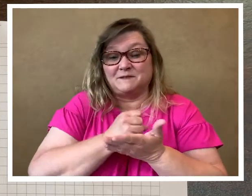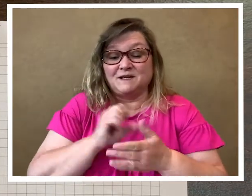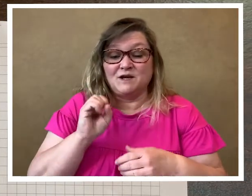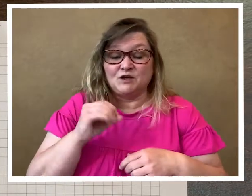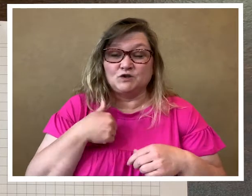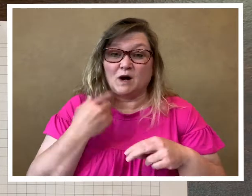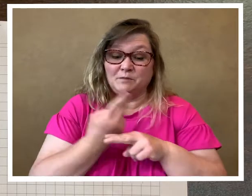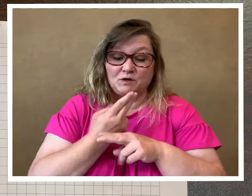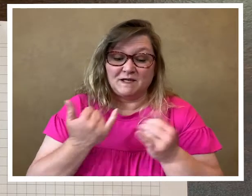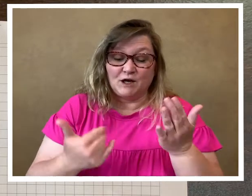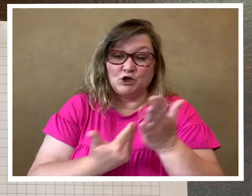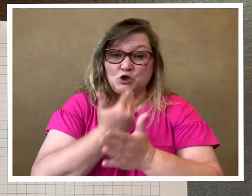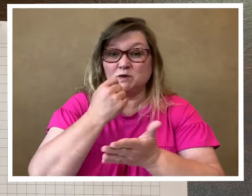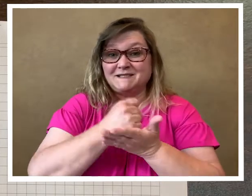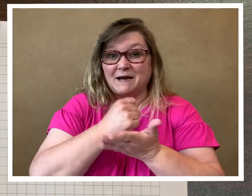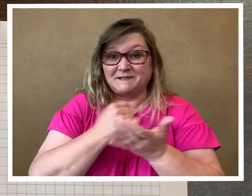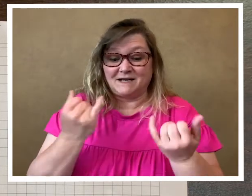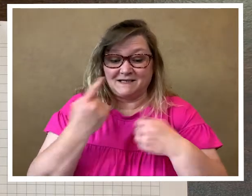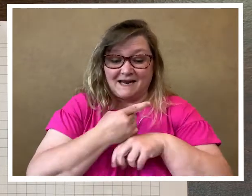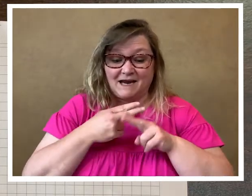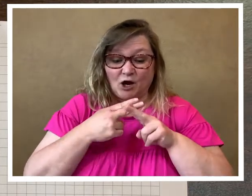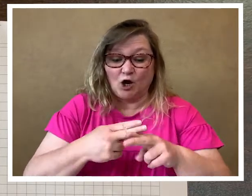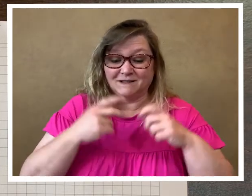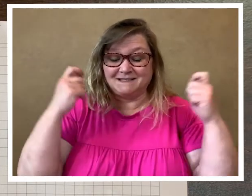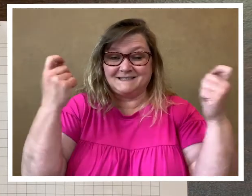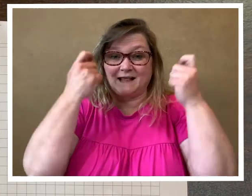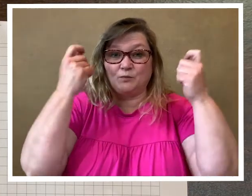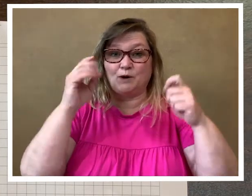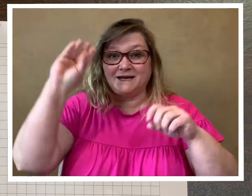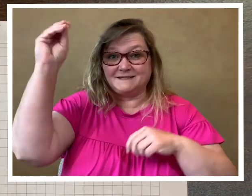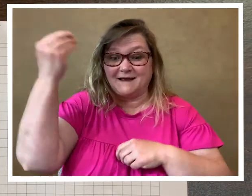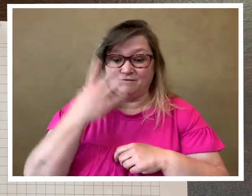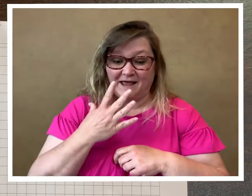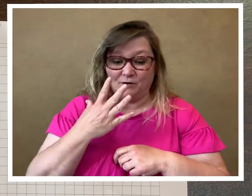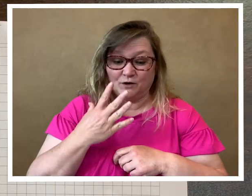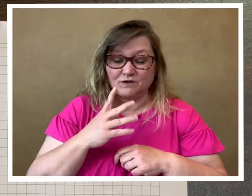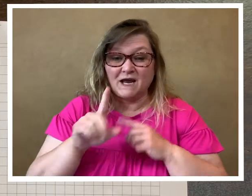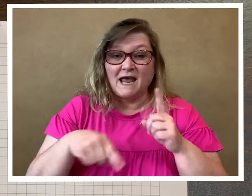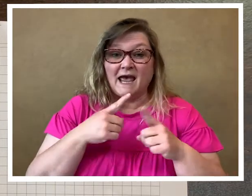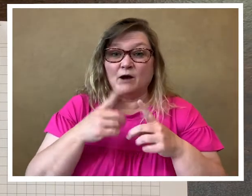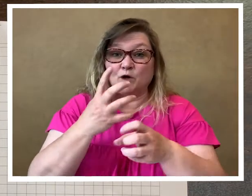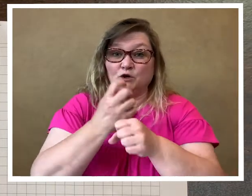so I'm using a new stamp set today called Celebrate Sunflowers and when you